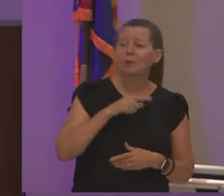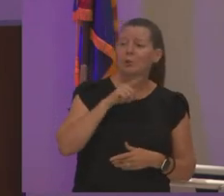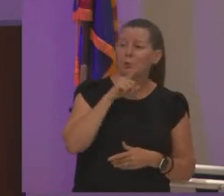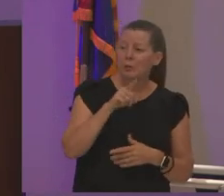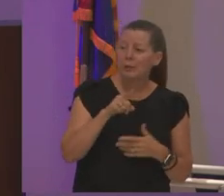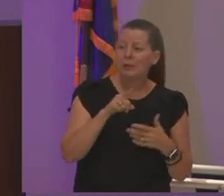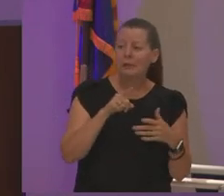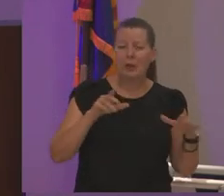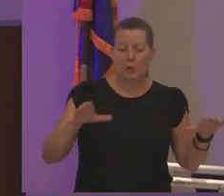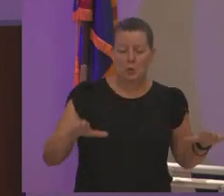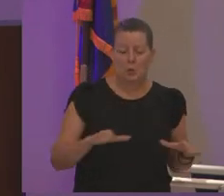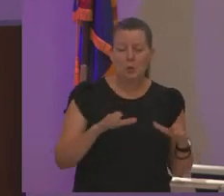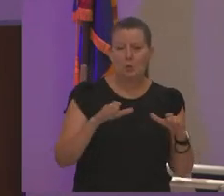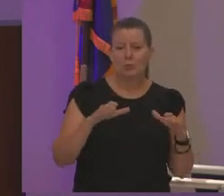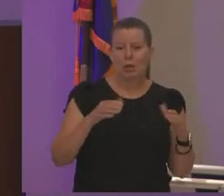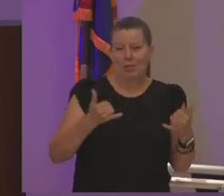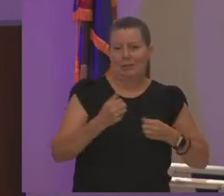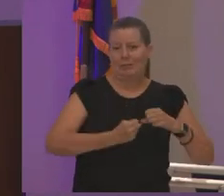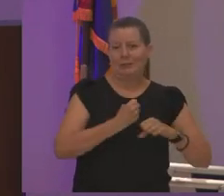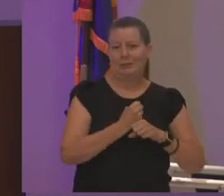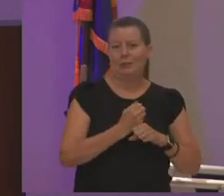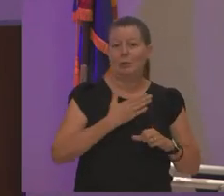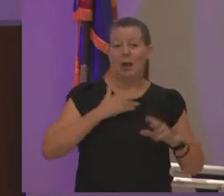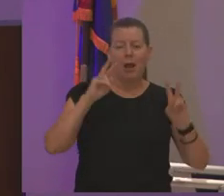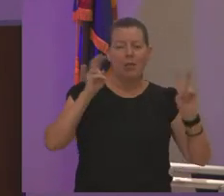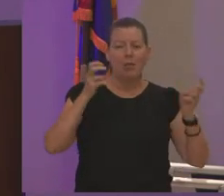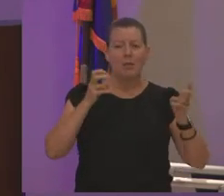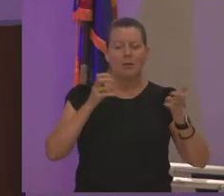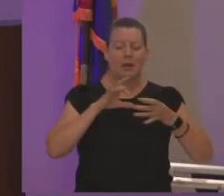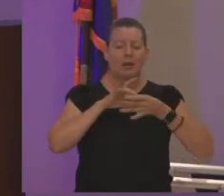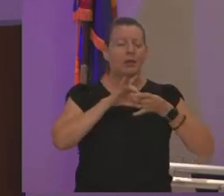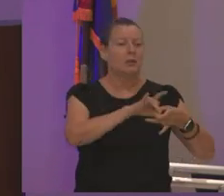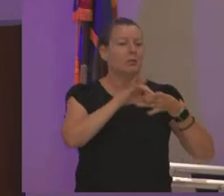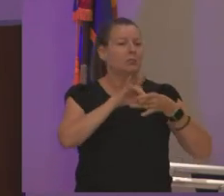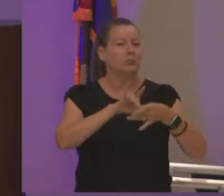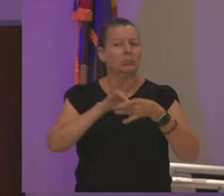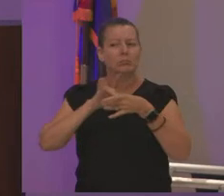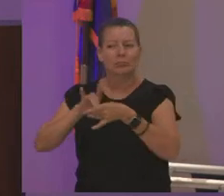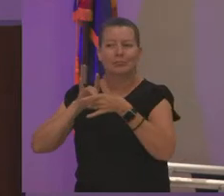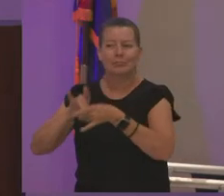do this year and my theme is connectedness and you're probably saying what the hell is